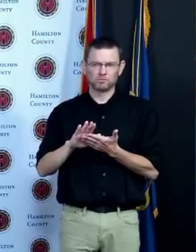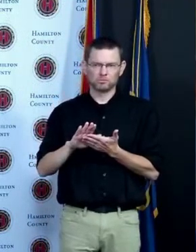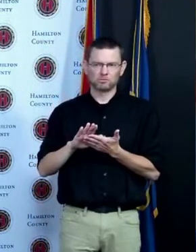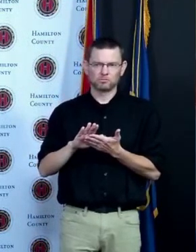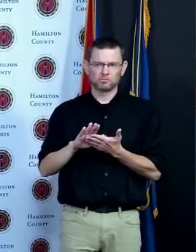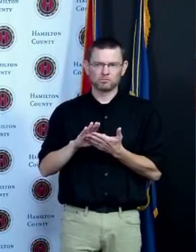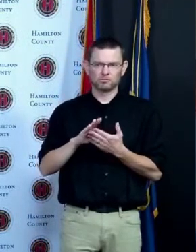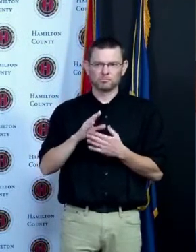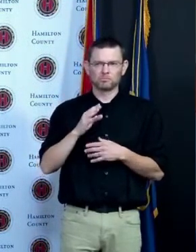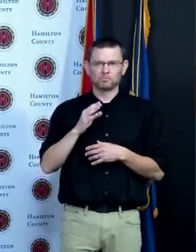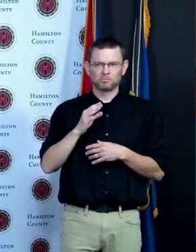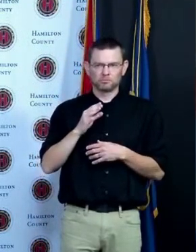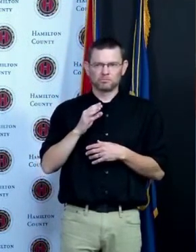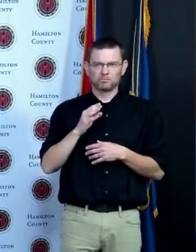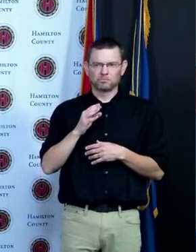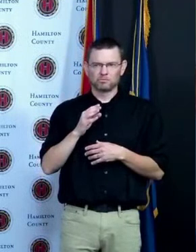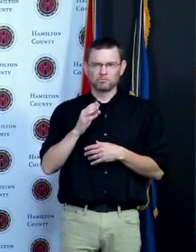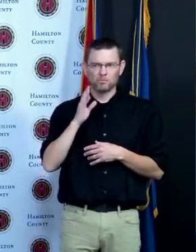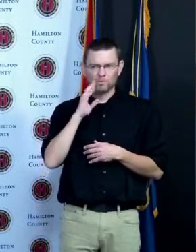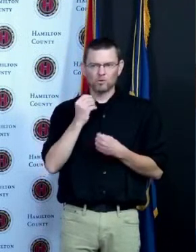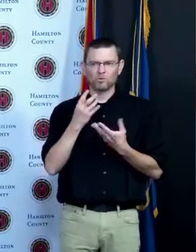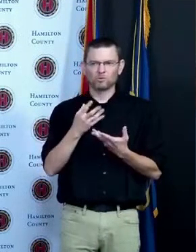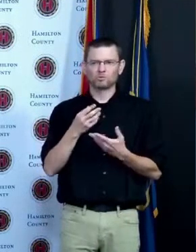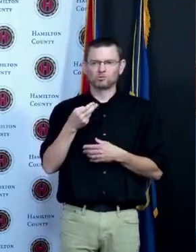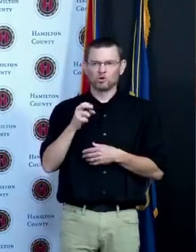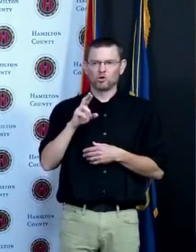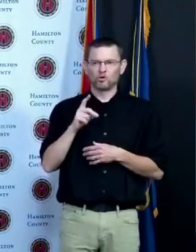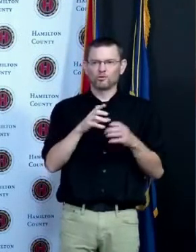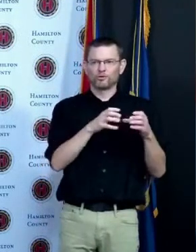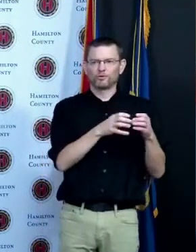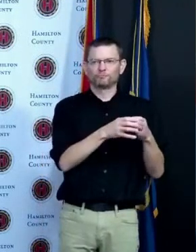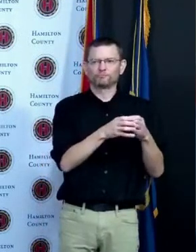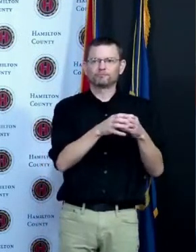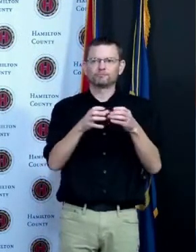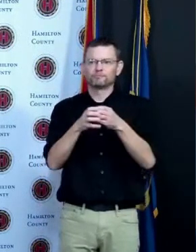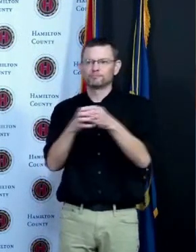of our schools in Hamilton County that want to run vaccination clinics for those that are 12